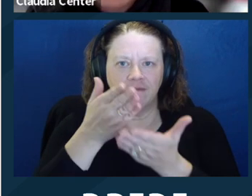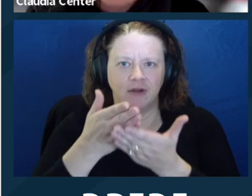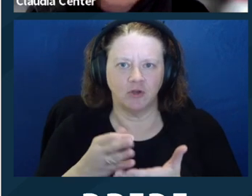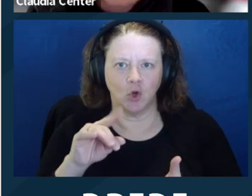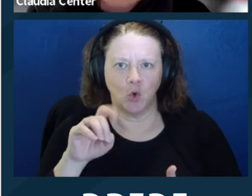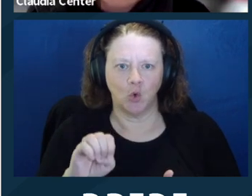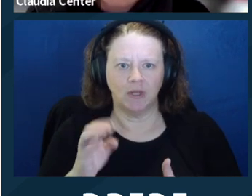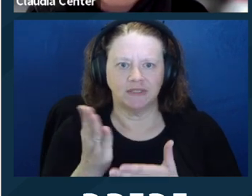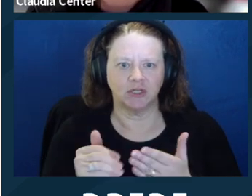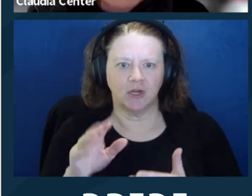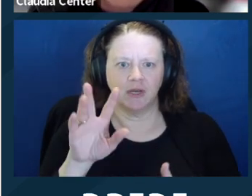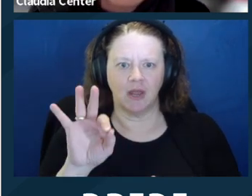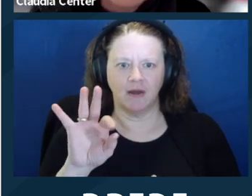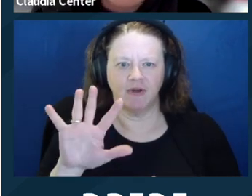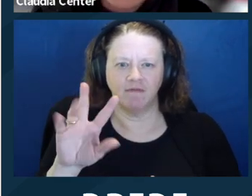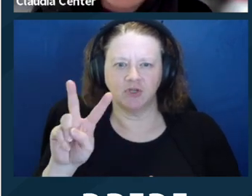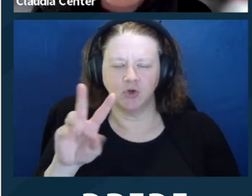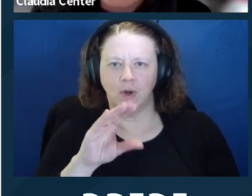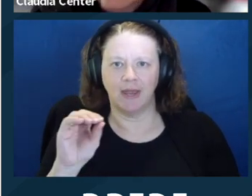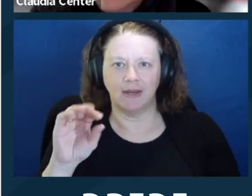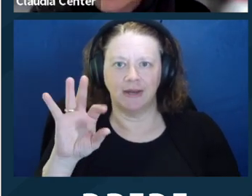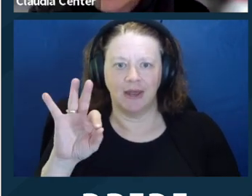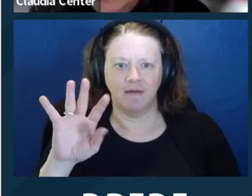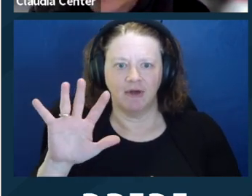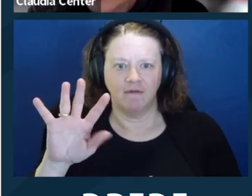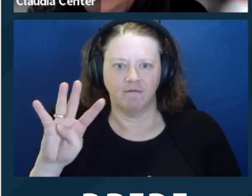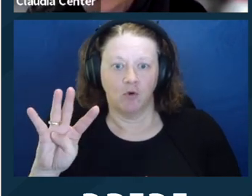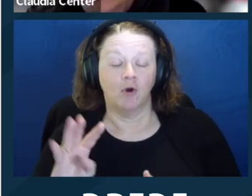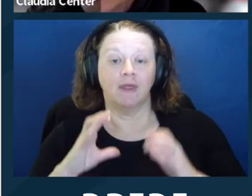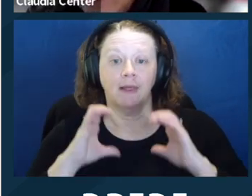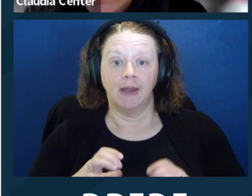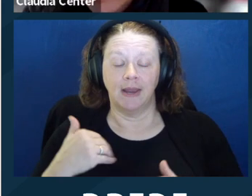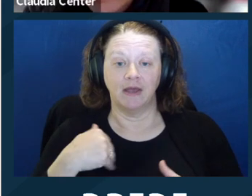to disclose confidential communications between the client and lawyer.